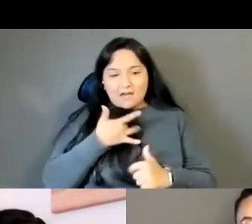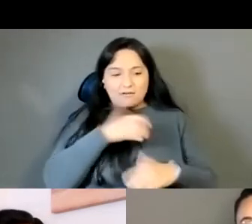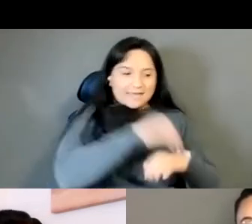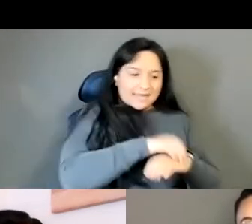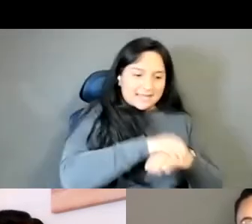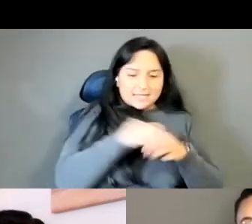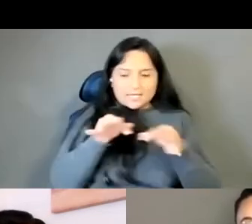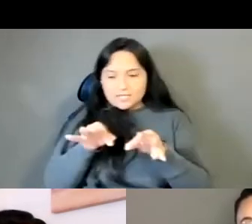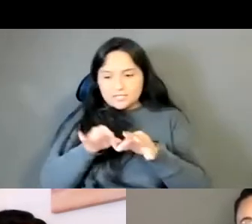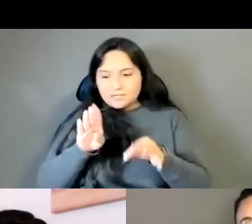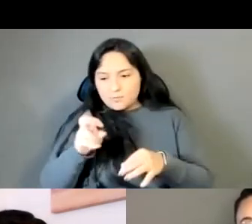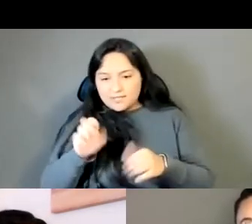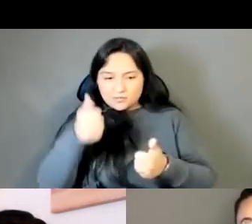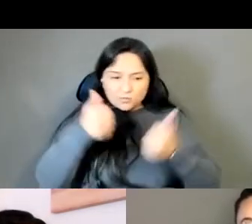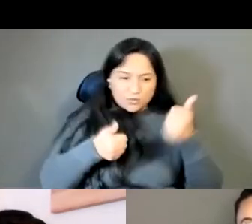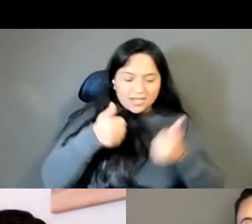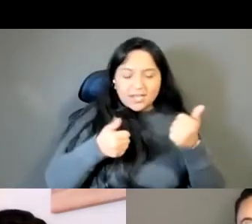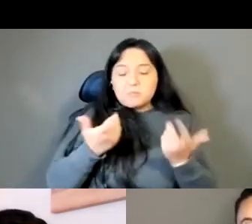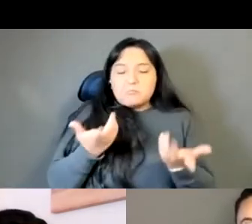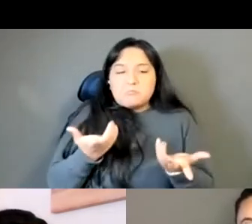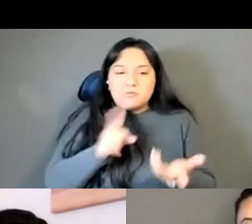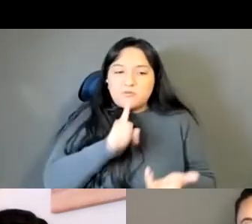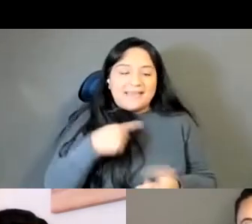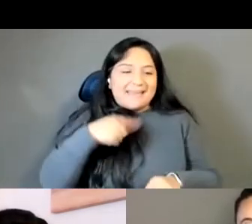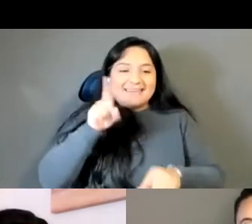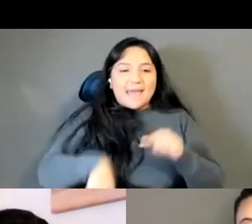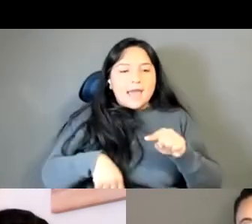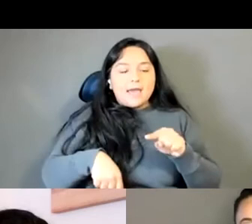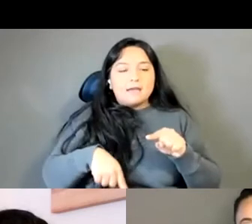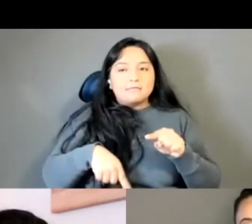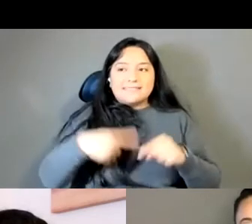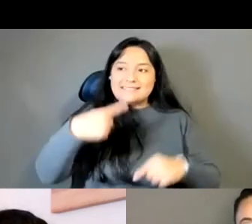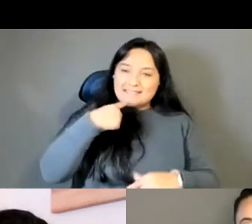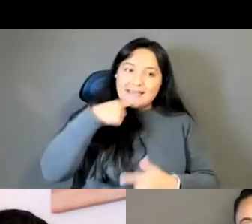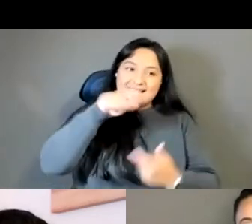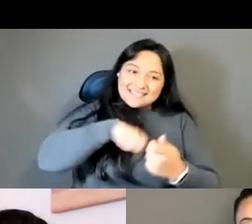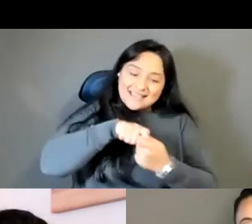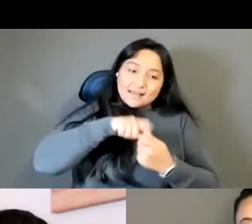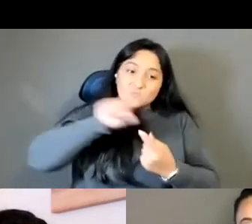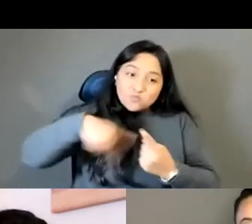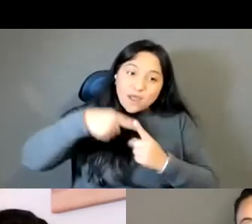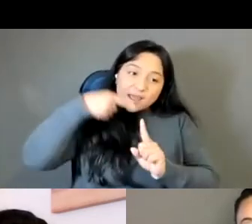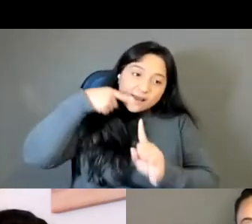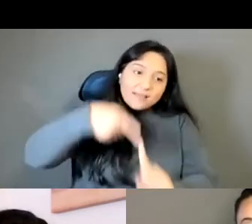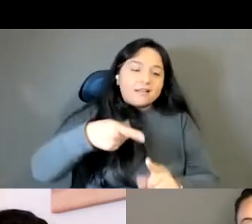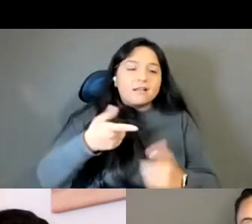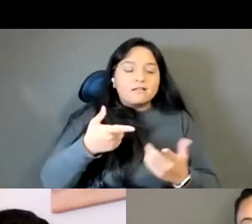I don't know if I could even really pinpoint those moments for you or for myself because